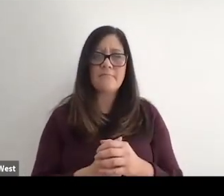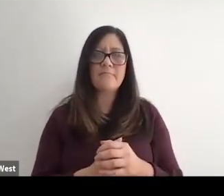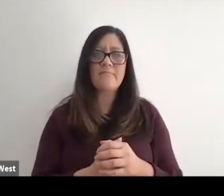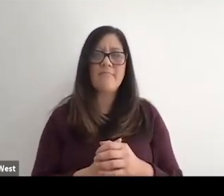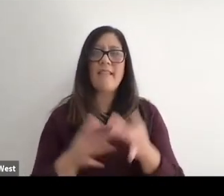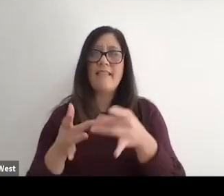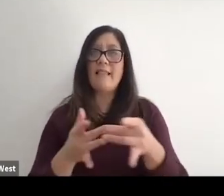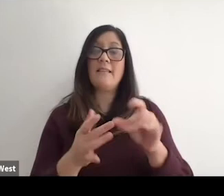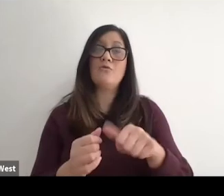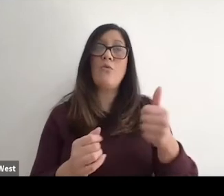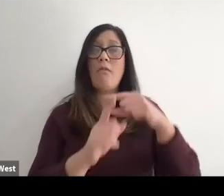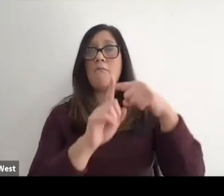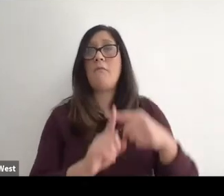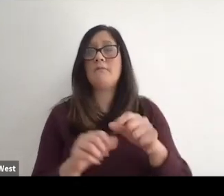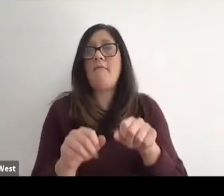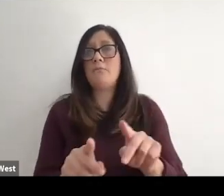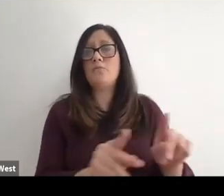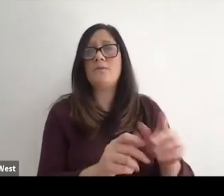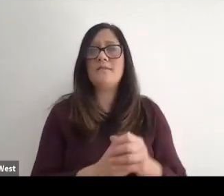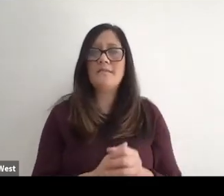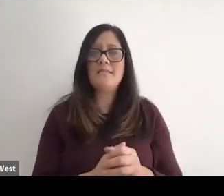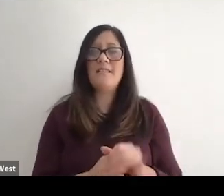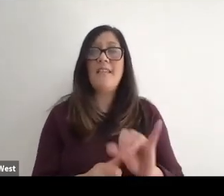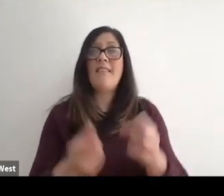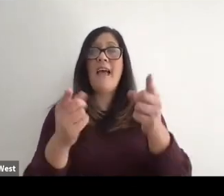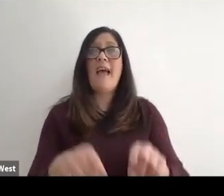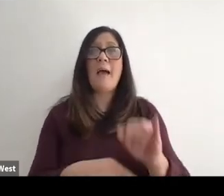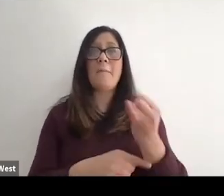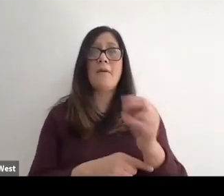many other good things and opportunities so that transpired in June of 2019.